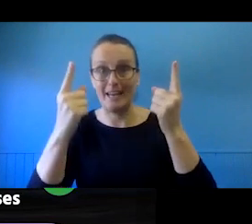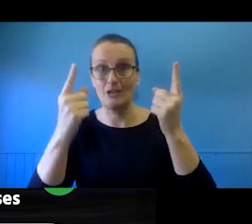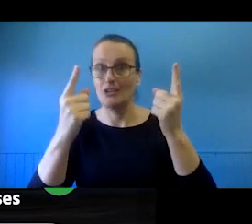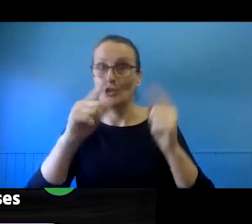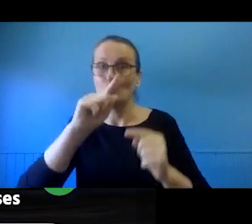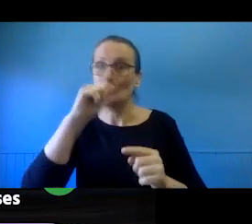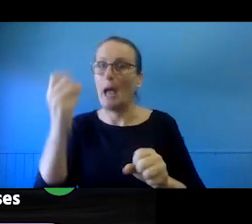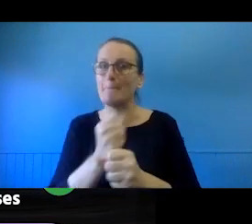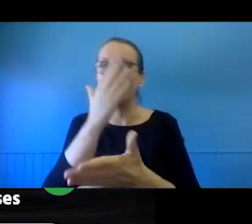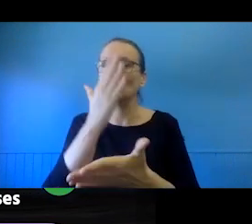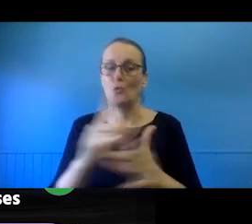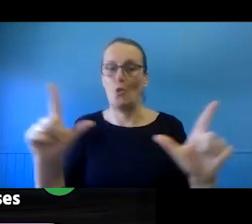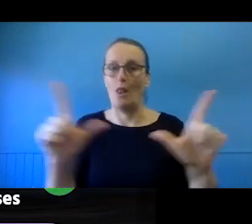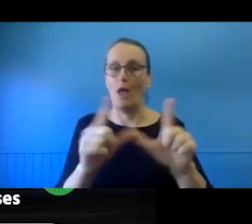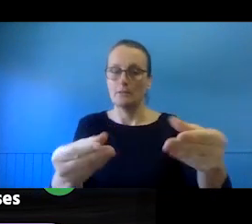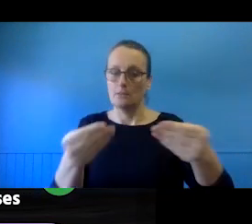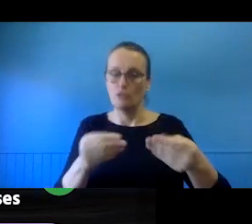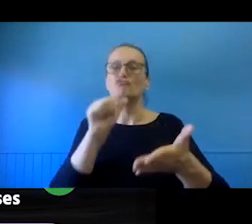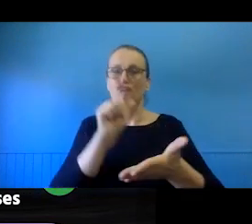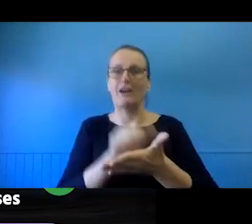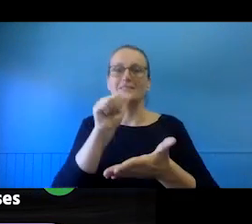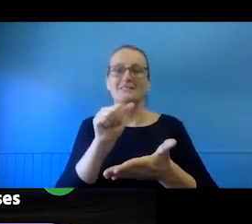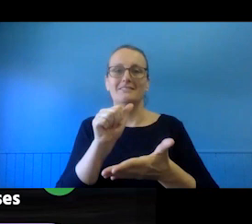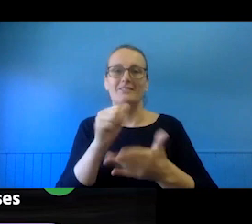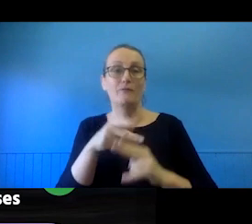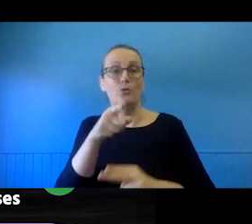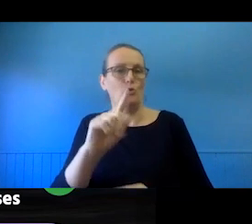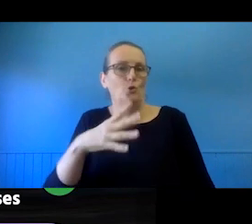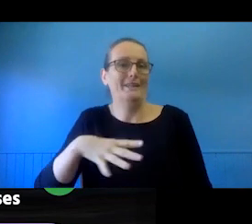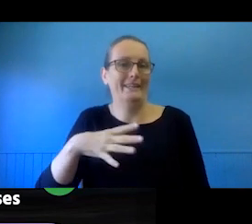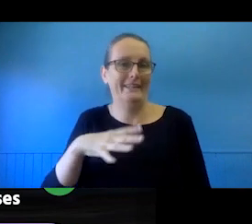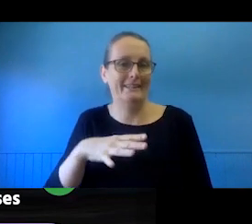with the downstream uses you want to make. So, while a lot of people